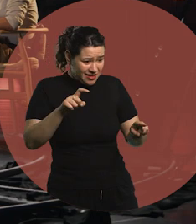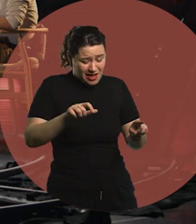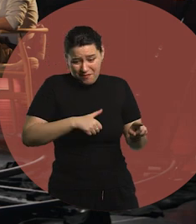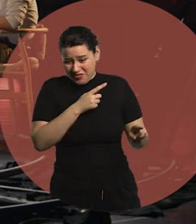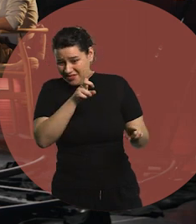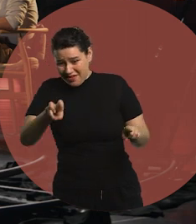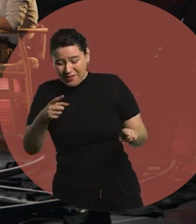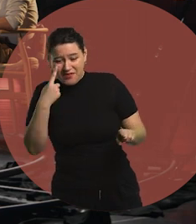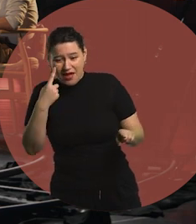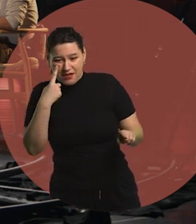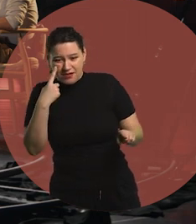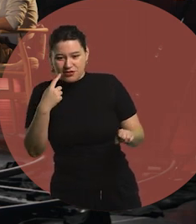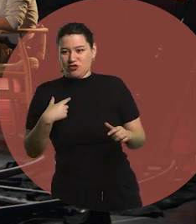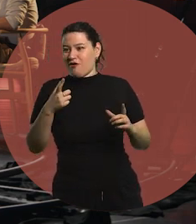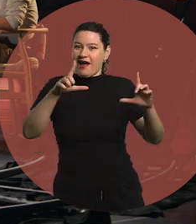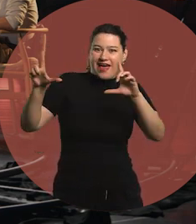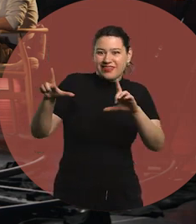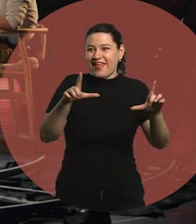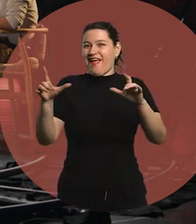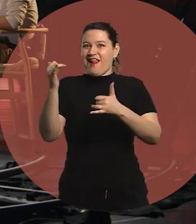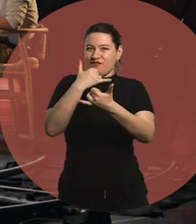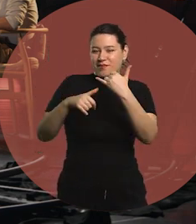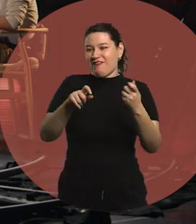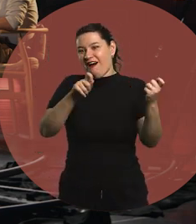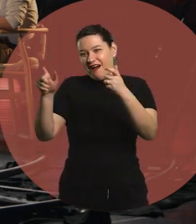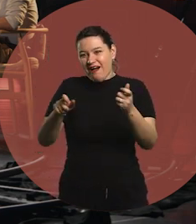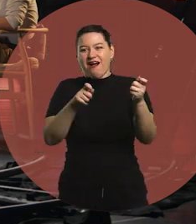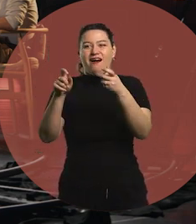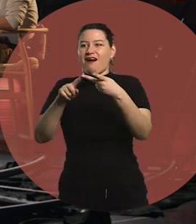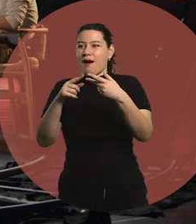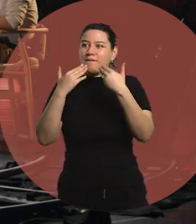I passed little signs with questions, I produced